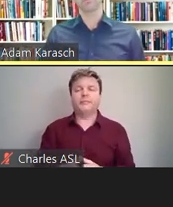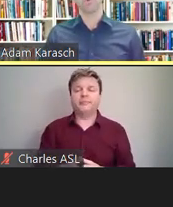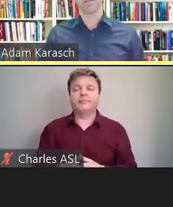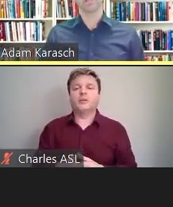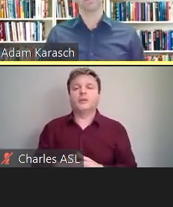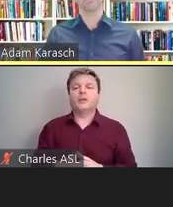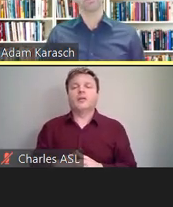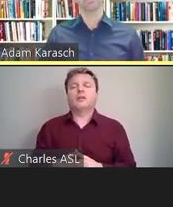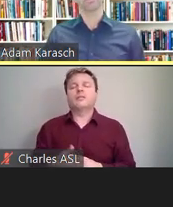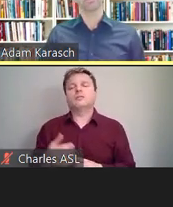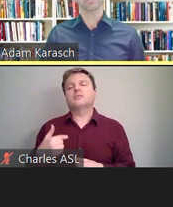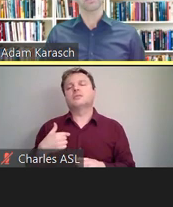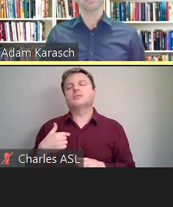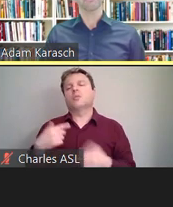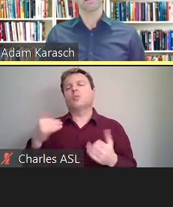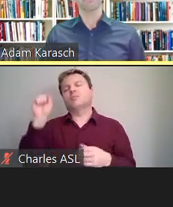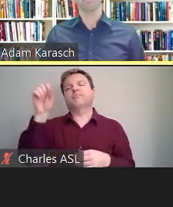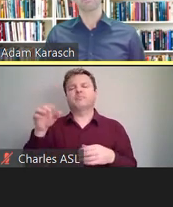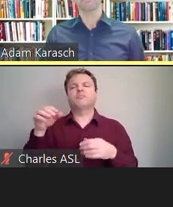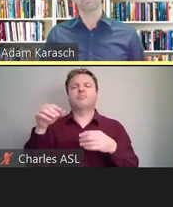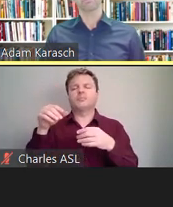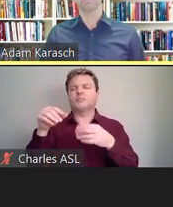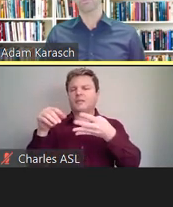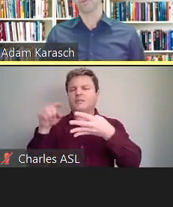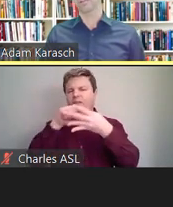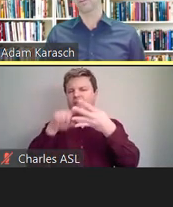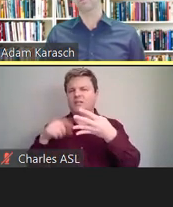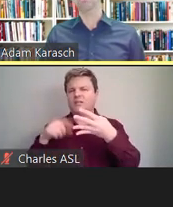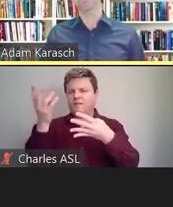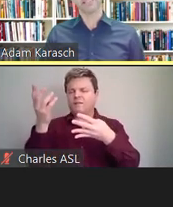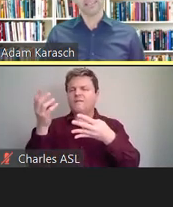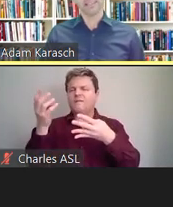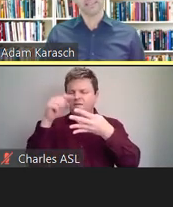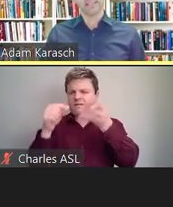walking through four, what I'd call baskets.